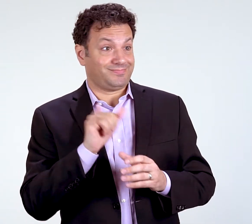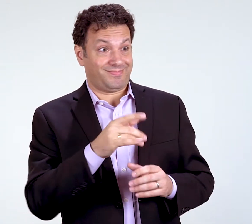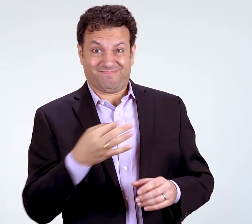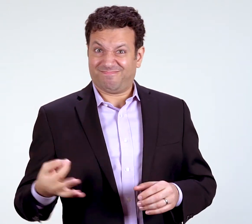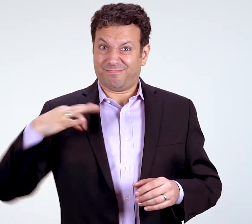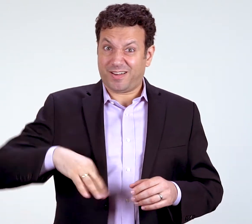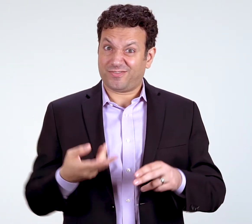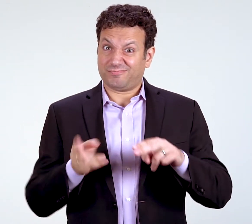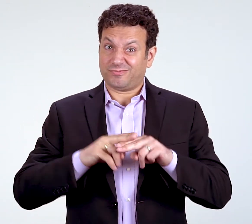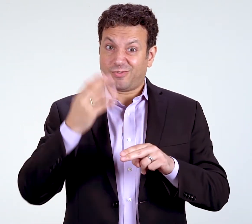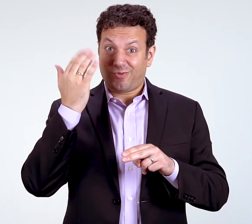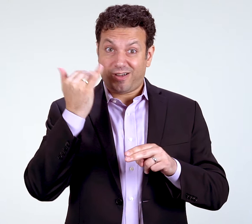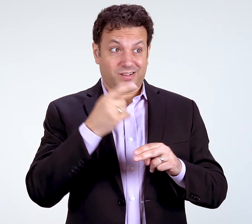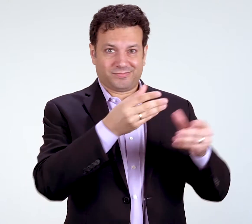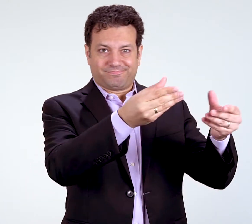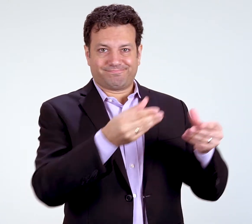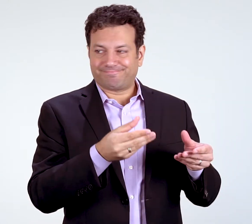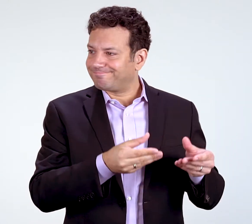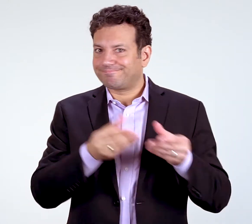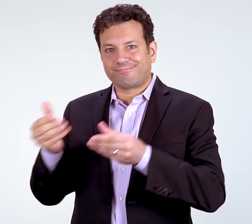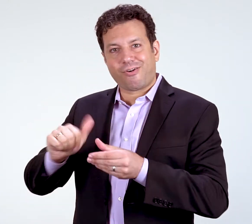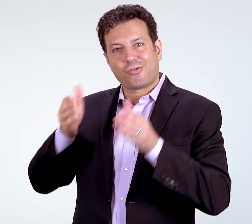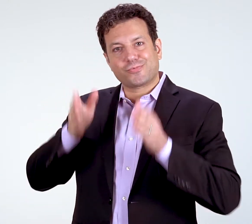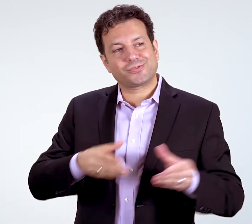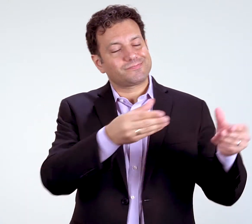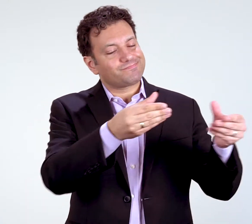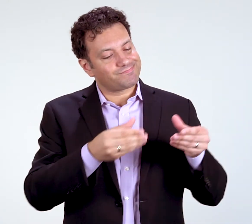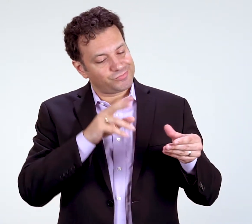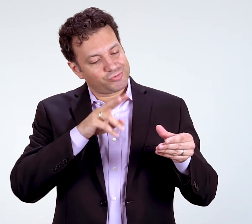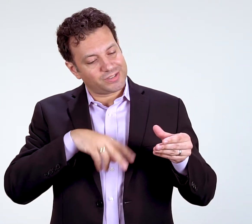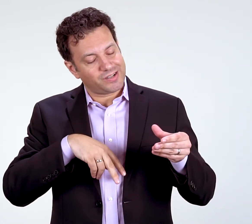An added benefit is that if you were to pass it onto another person,